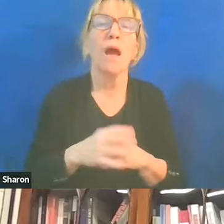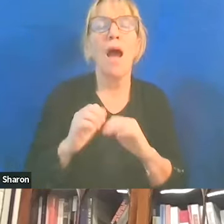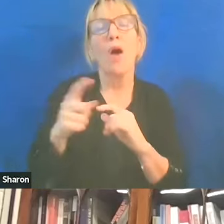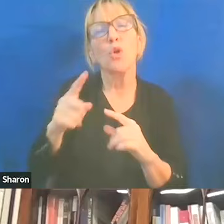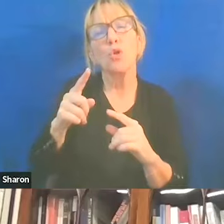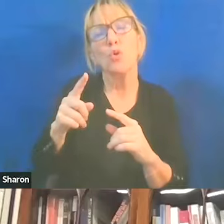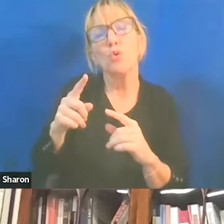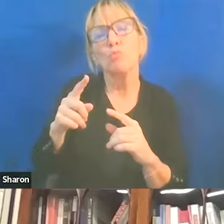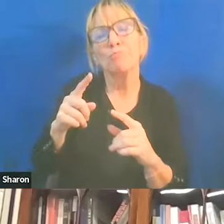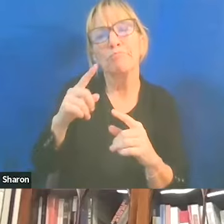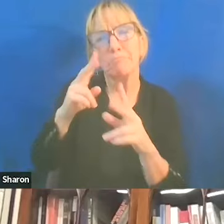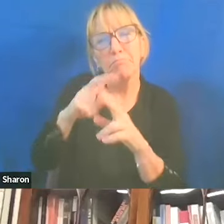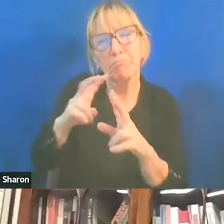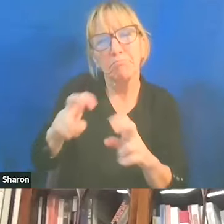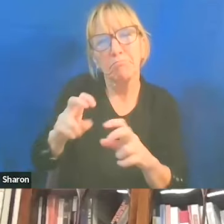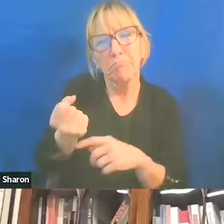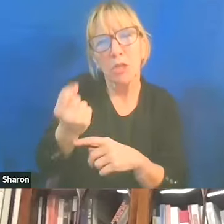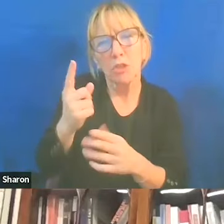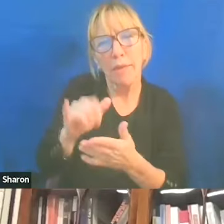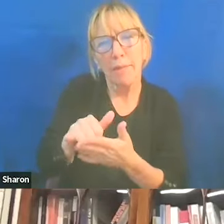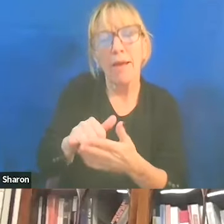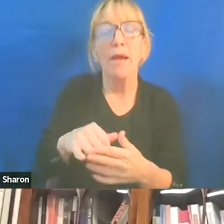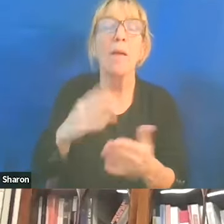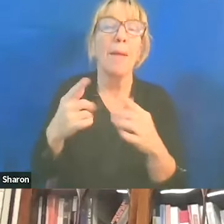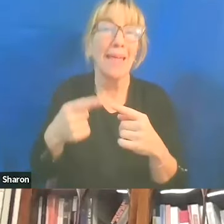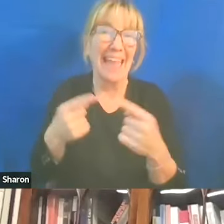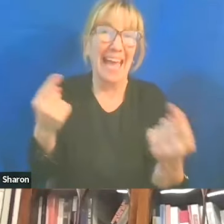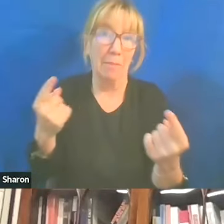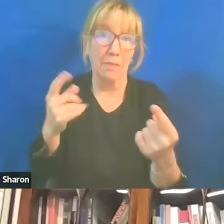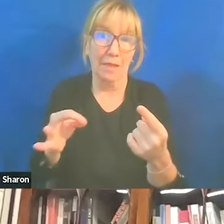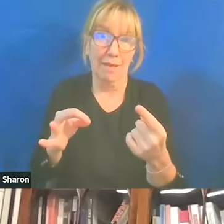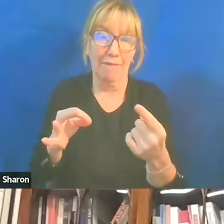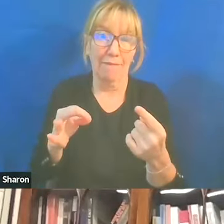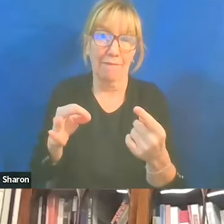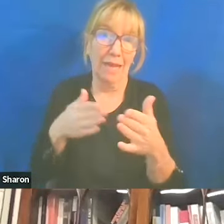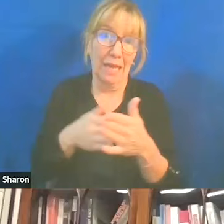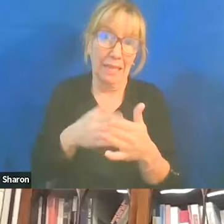So this is now we're talking about maybe the opposite of anti-Semitism here. Is it...